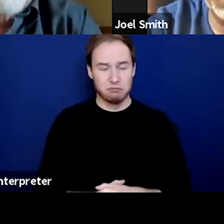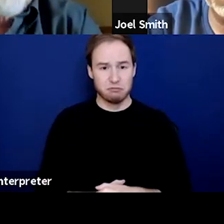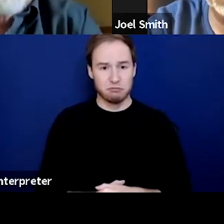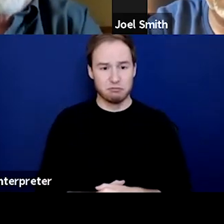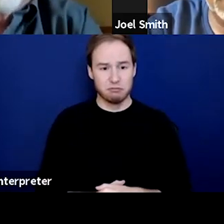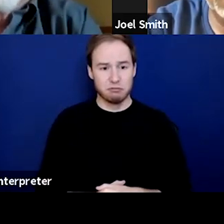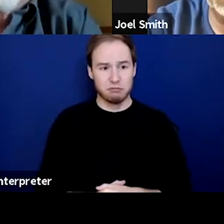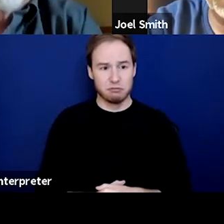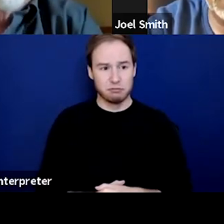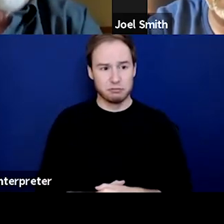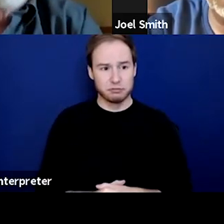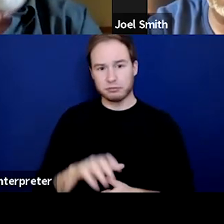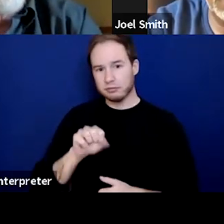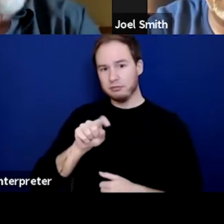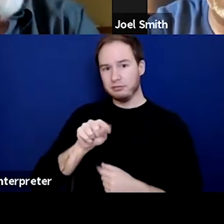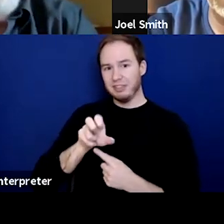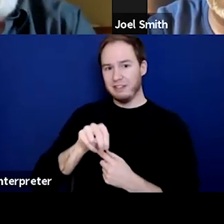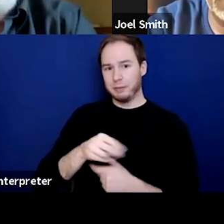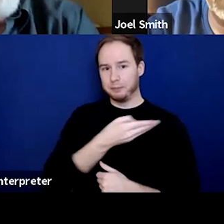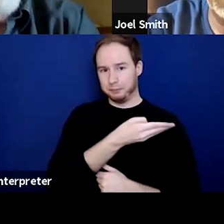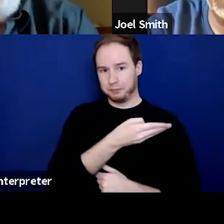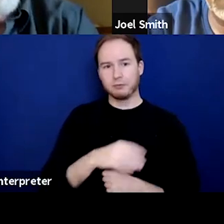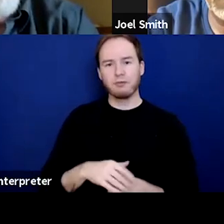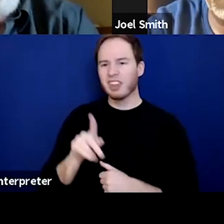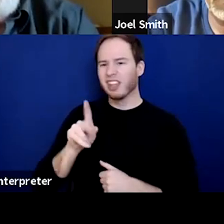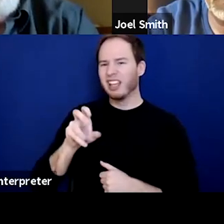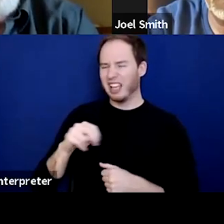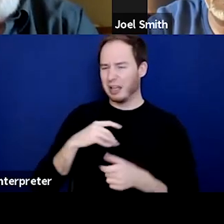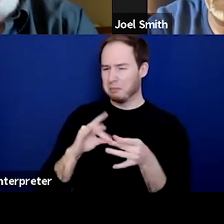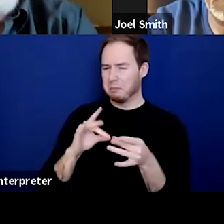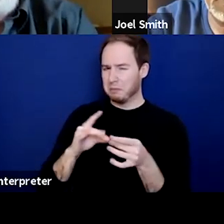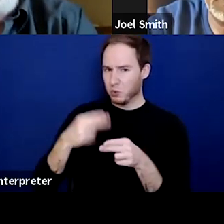[Steven] So, Ken, I'm gonna share just a really brief story about recognizing